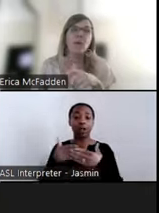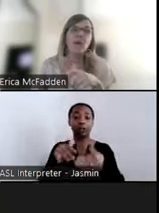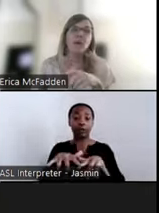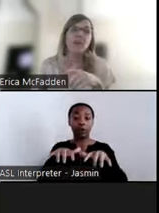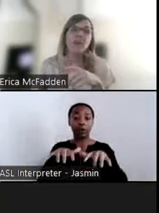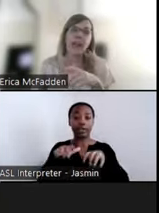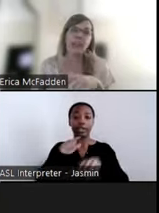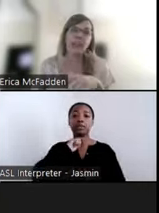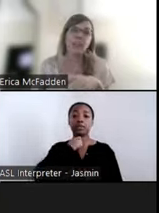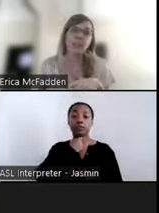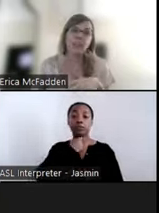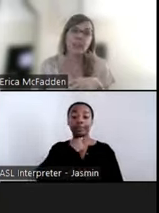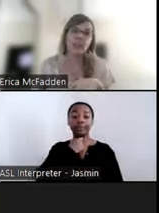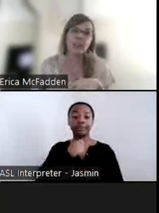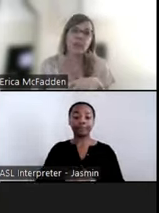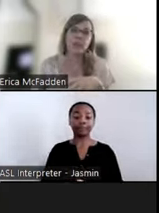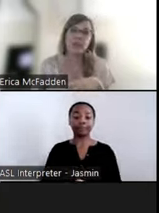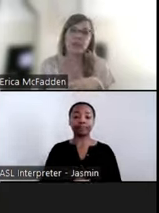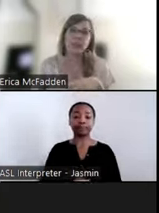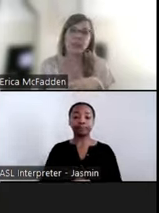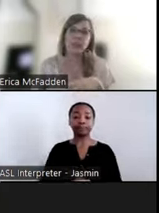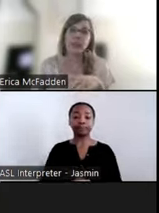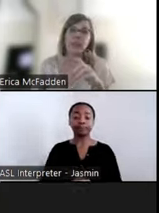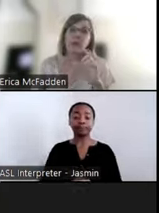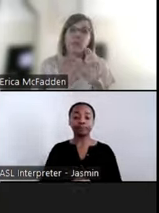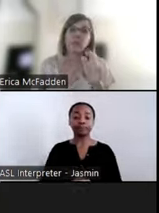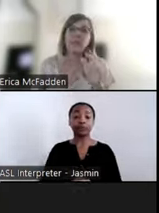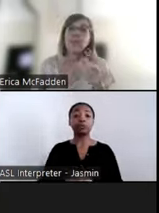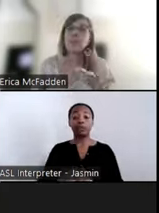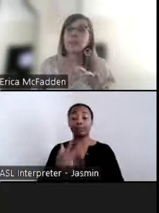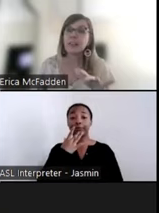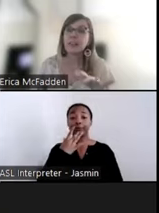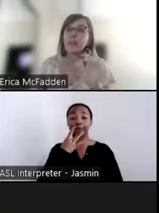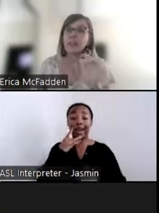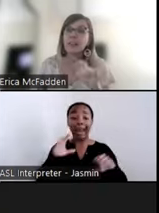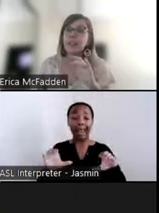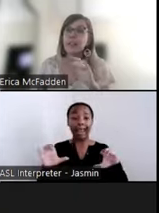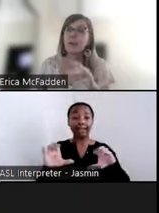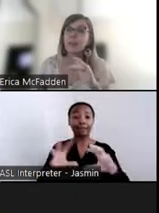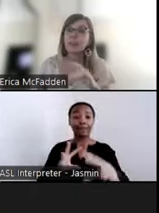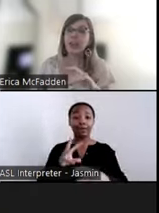our webinars is active participation from attendees. So please frequently use the